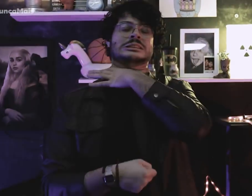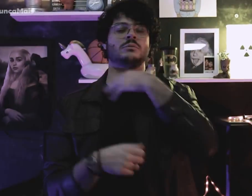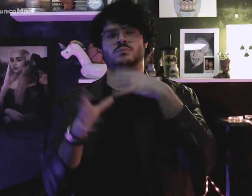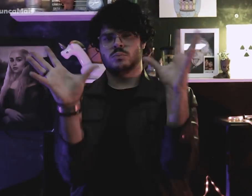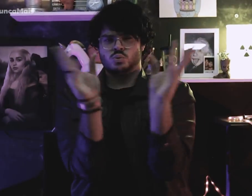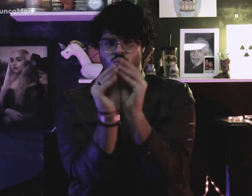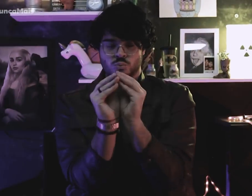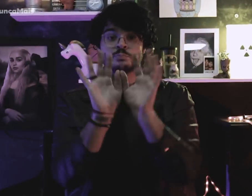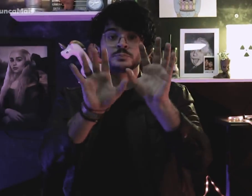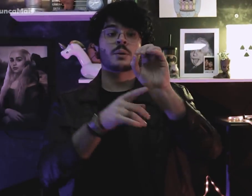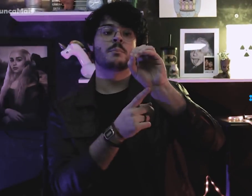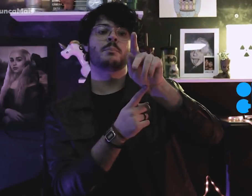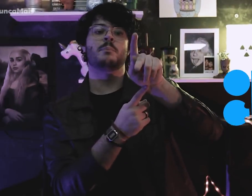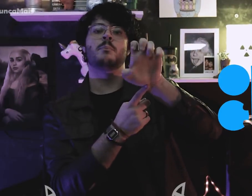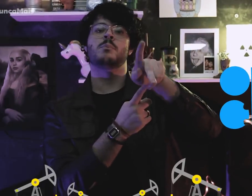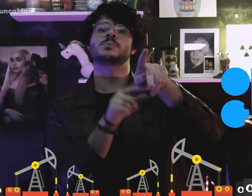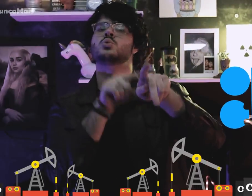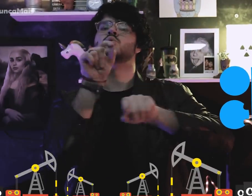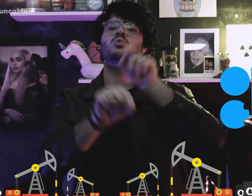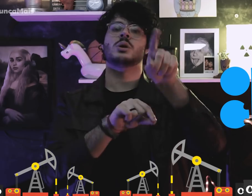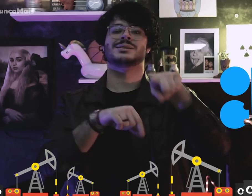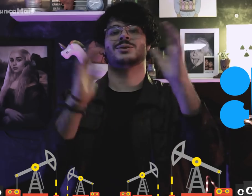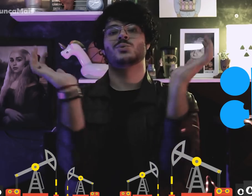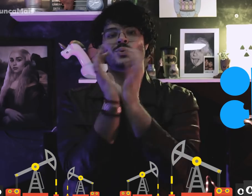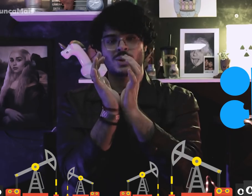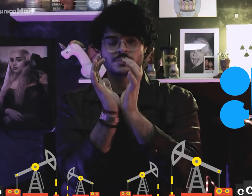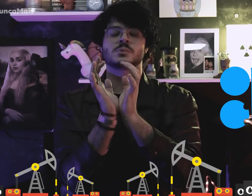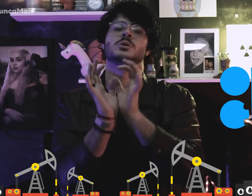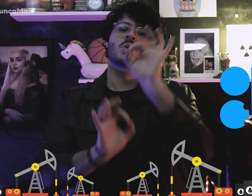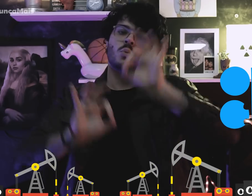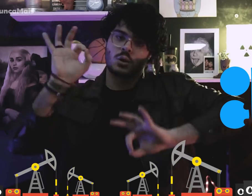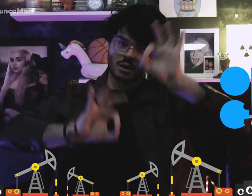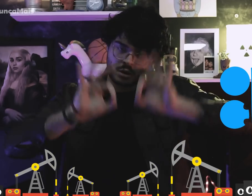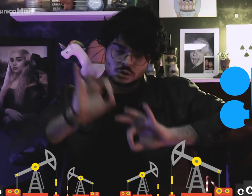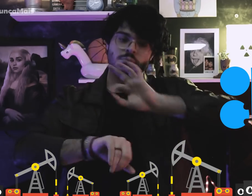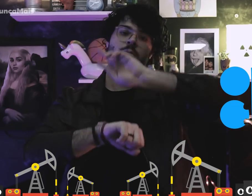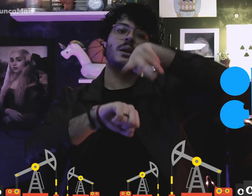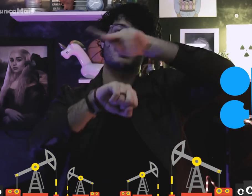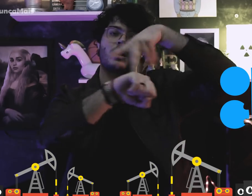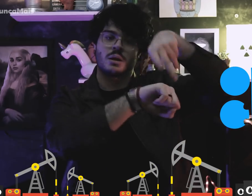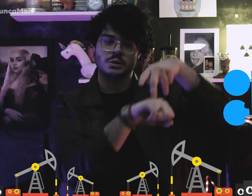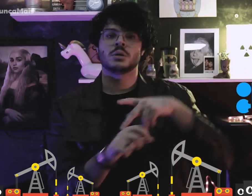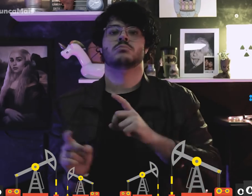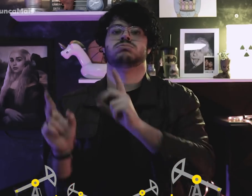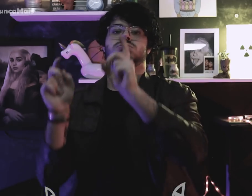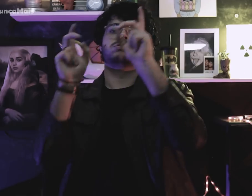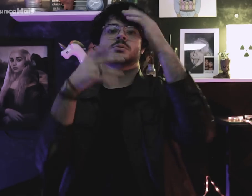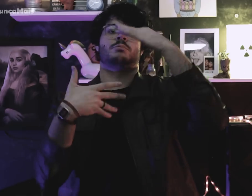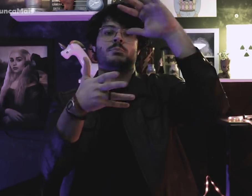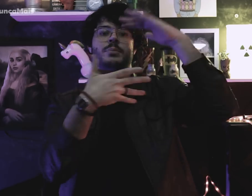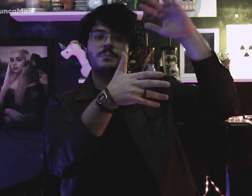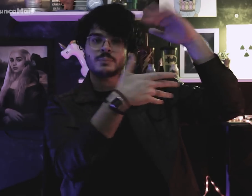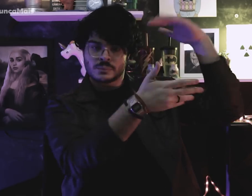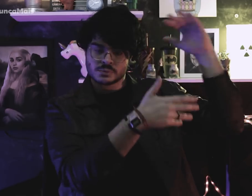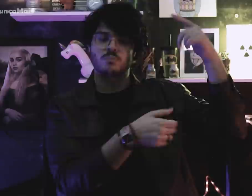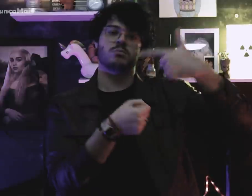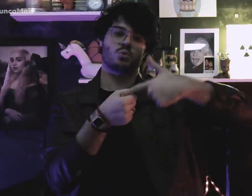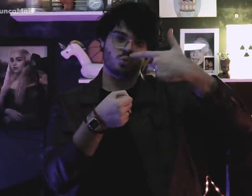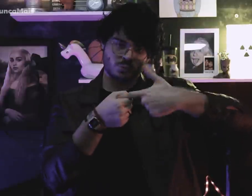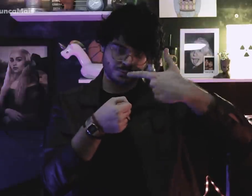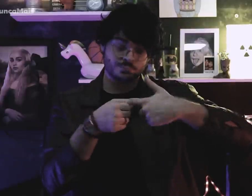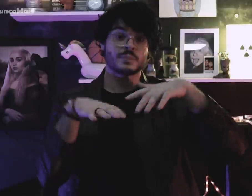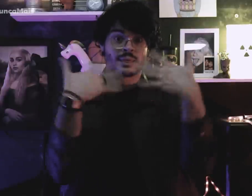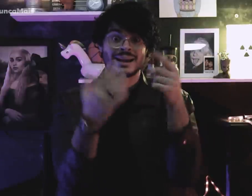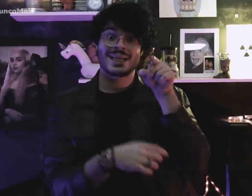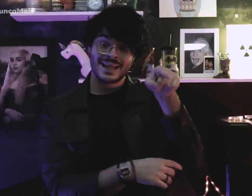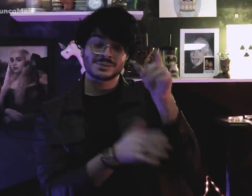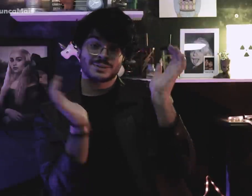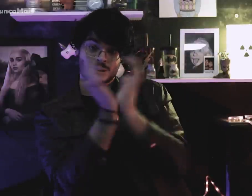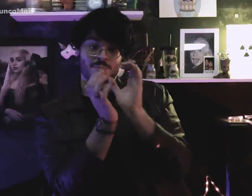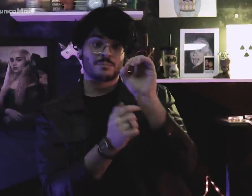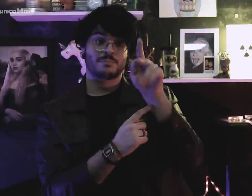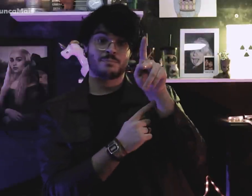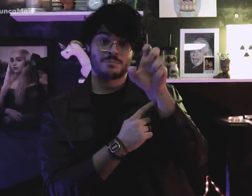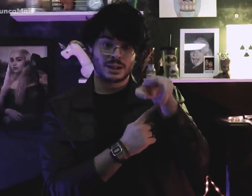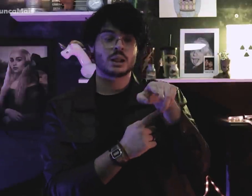Em resumo, a Organização dos Países Exportadores de Petróleo (OPEP),